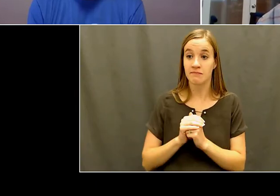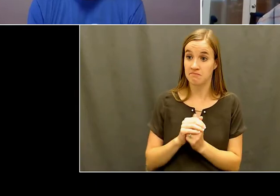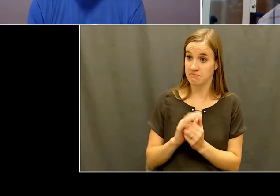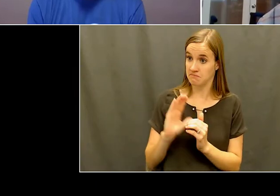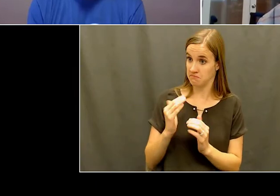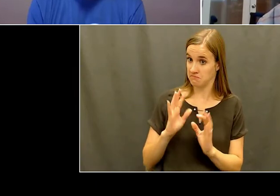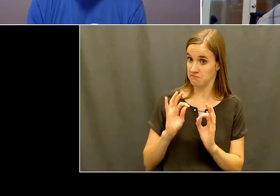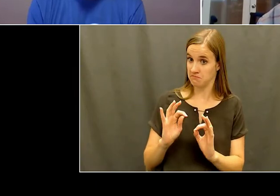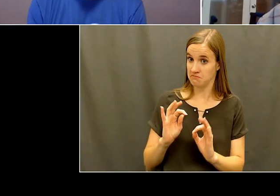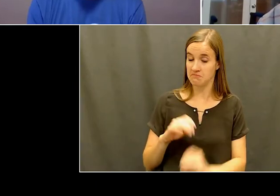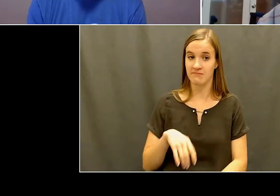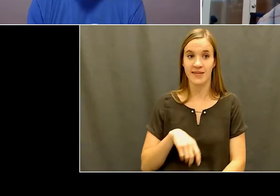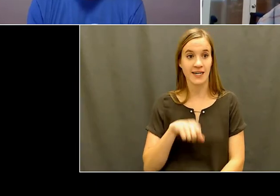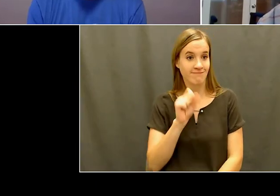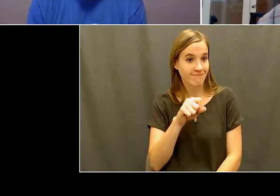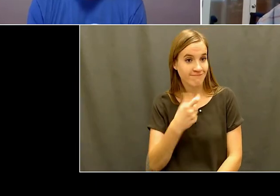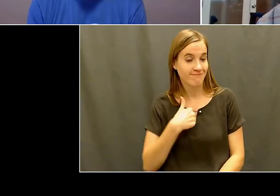Kelly: That'd be great, I look forward to it.